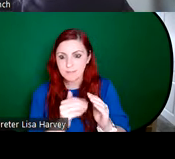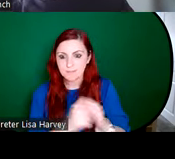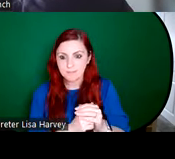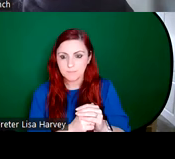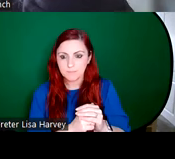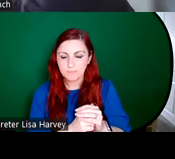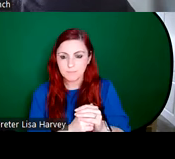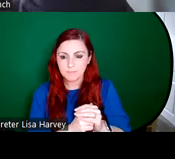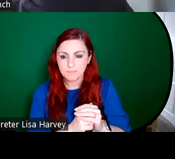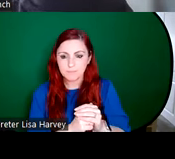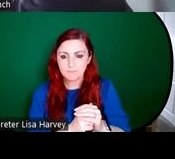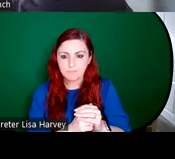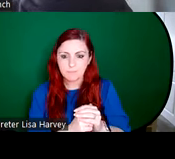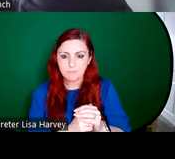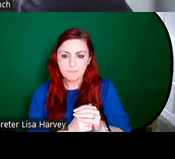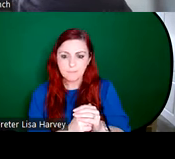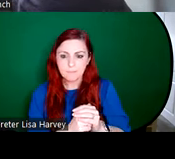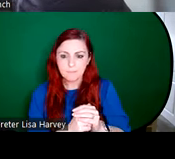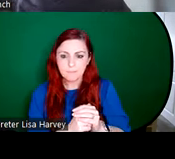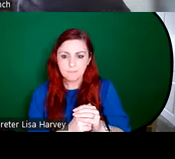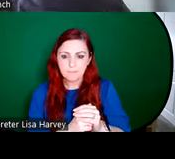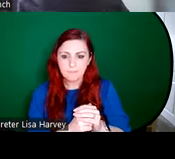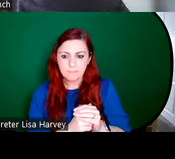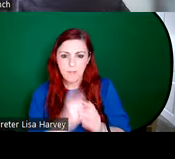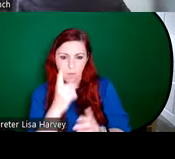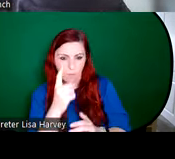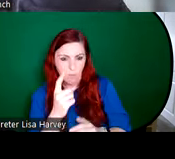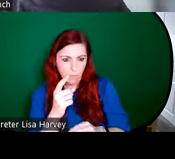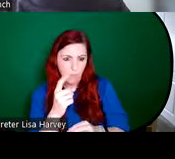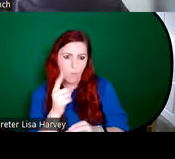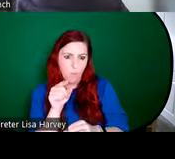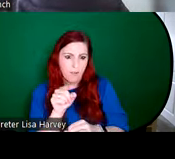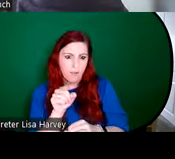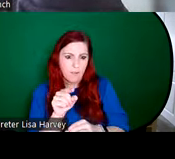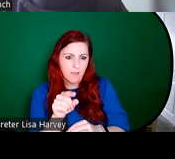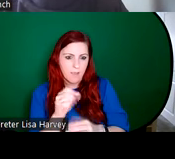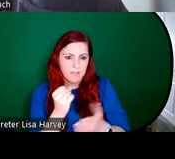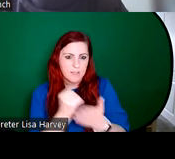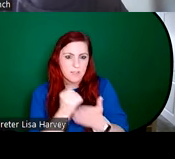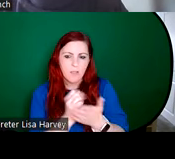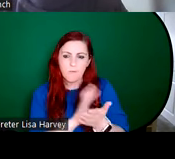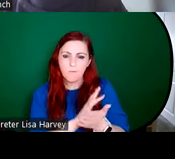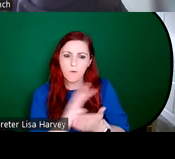England, so one here a study of 14th century of stained glass tracery of the